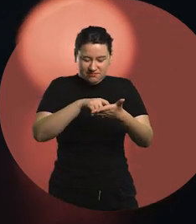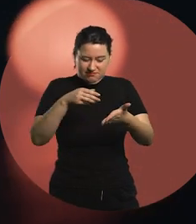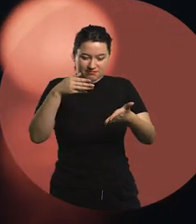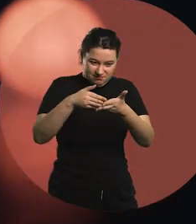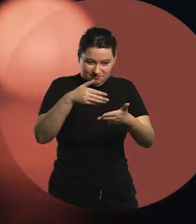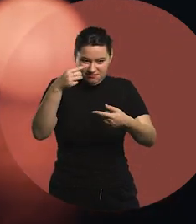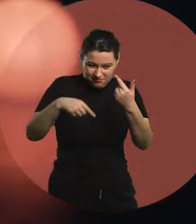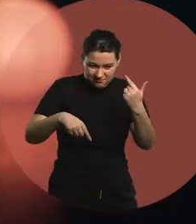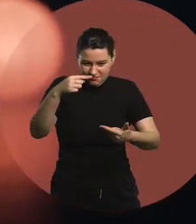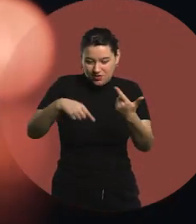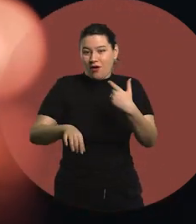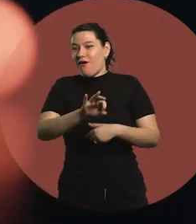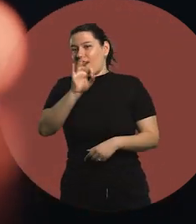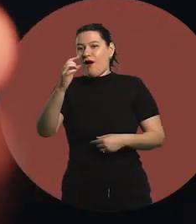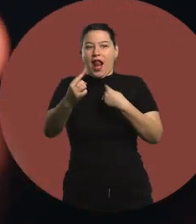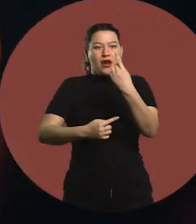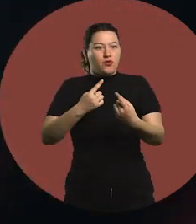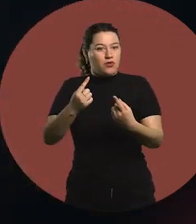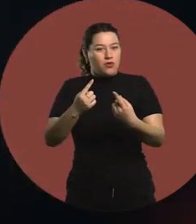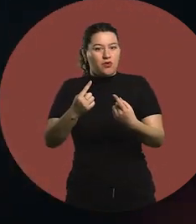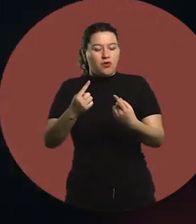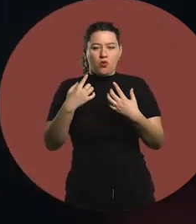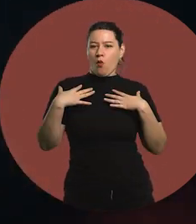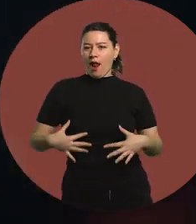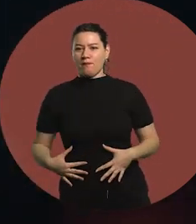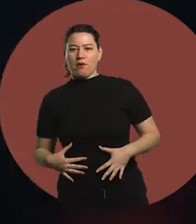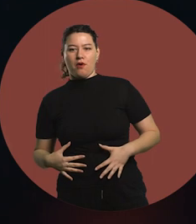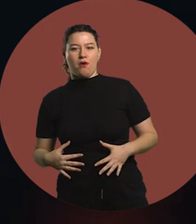others will manage their bodies very well and